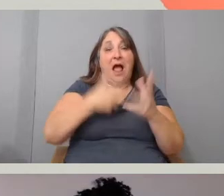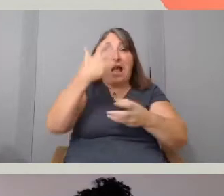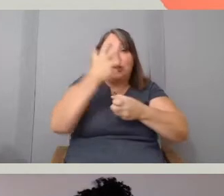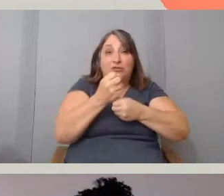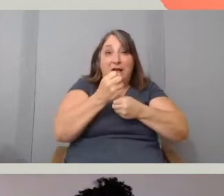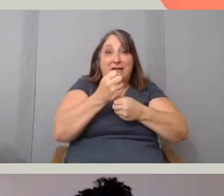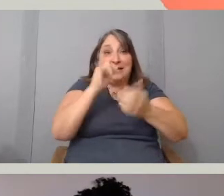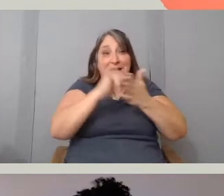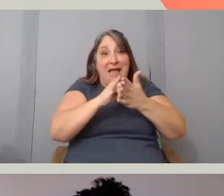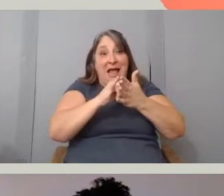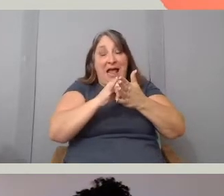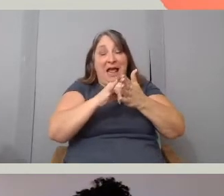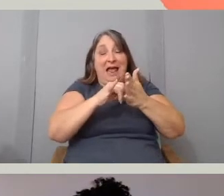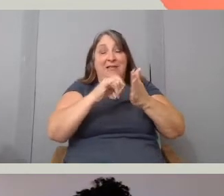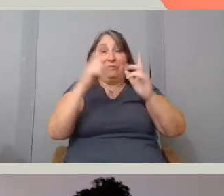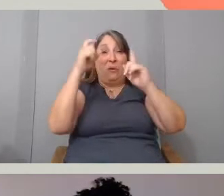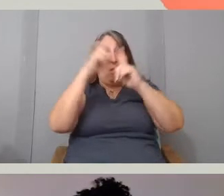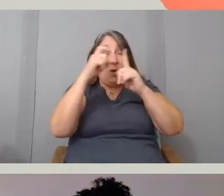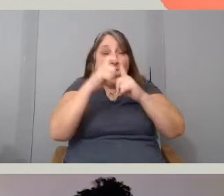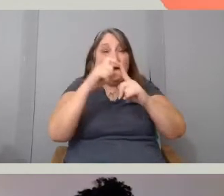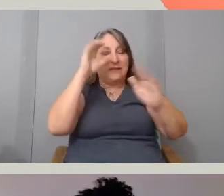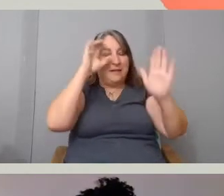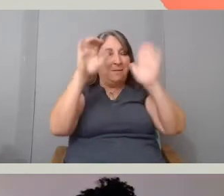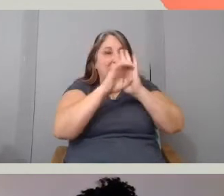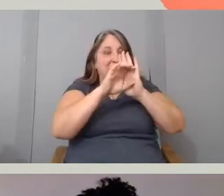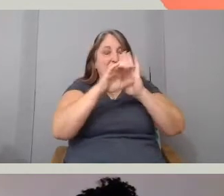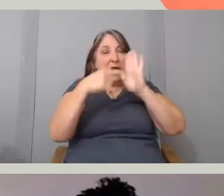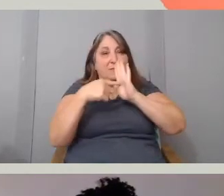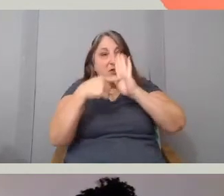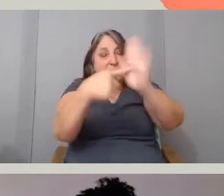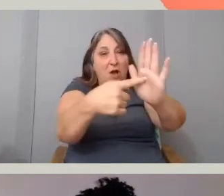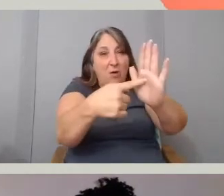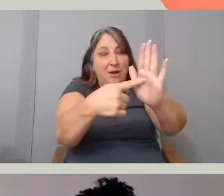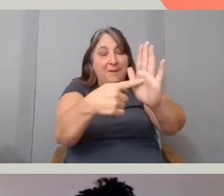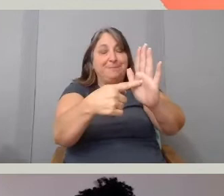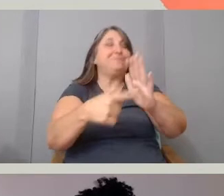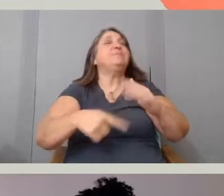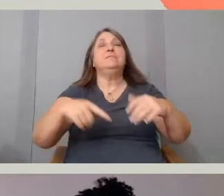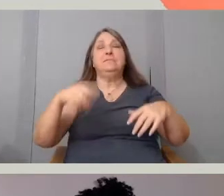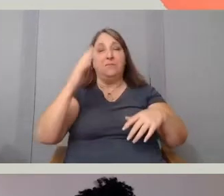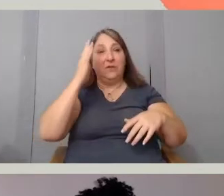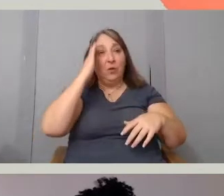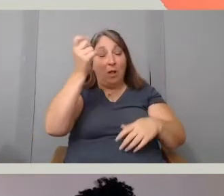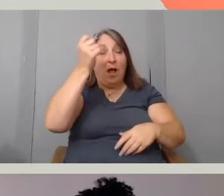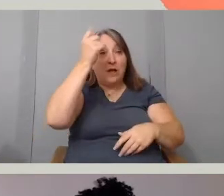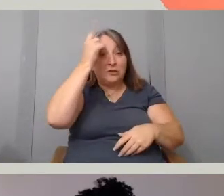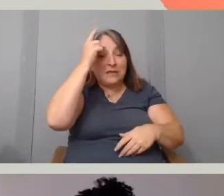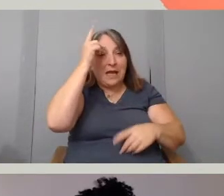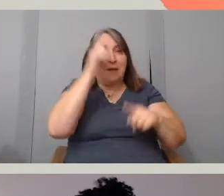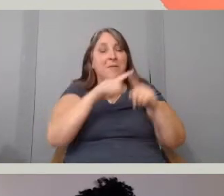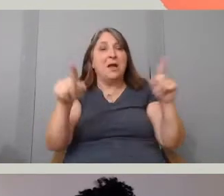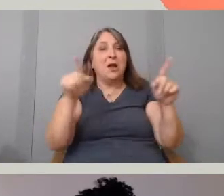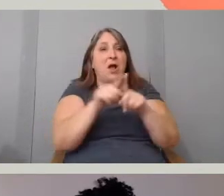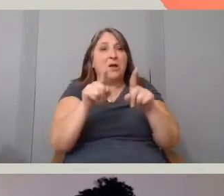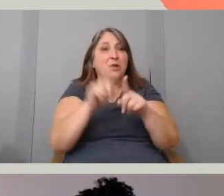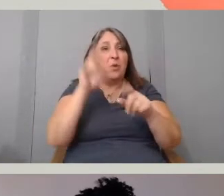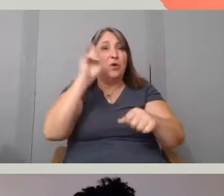or the words that I'm giving you, I trust A, you will understand them but B, you will use them in a way